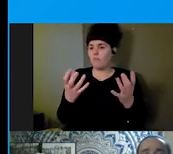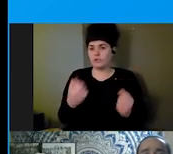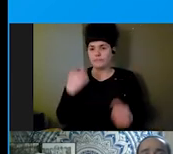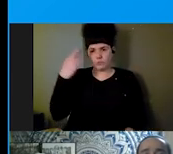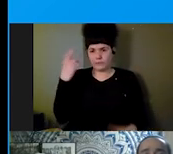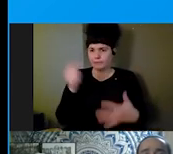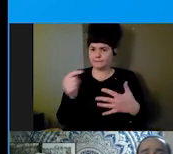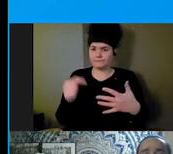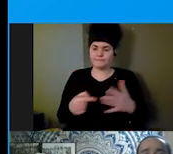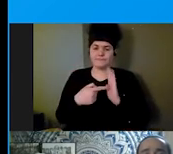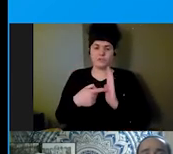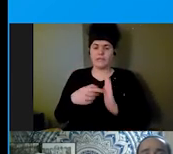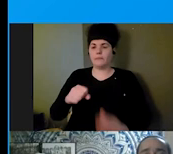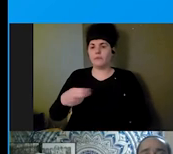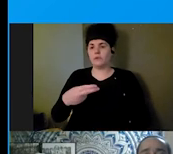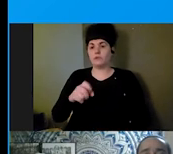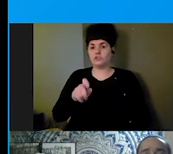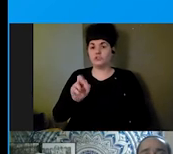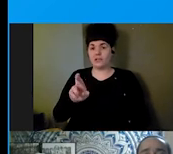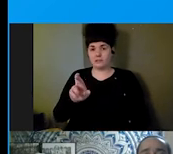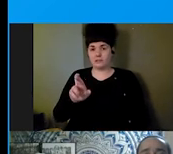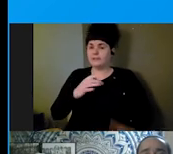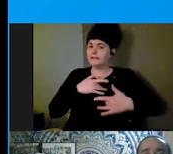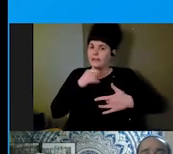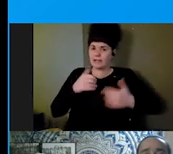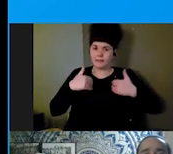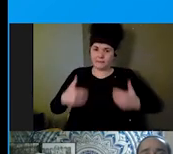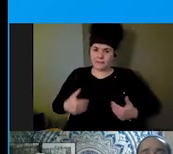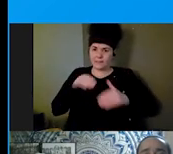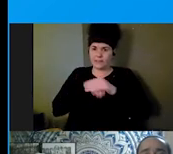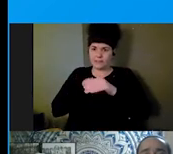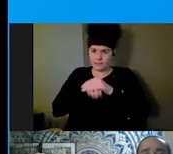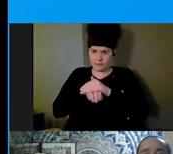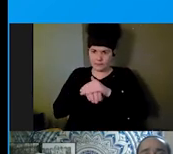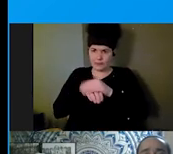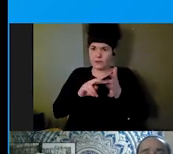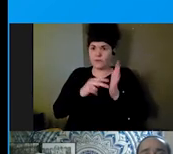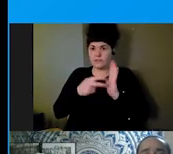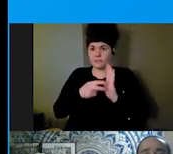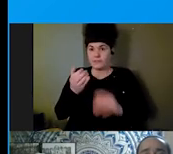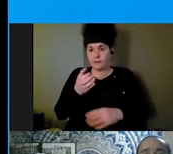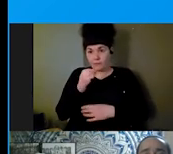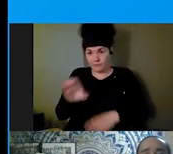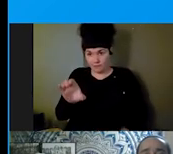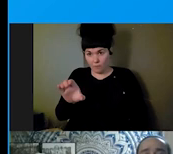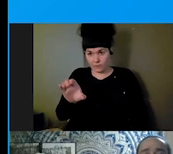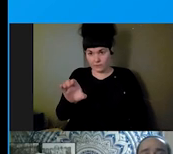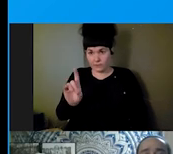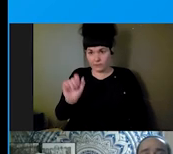accessible, which force disabled people into physically accessible institutions. If disabled people were